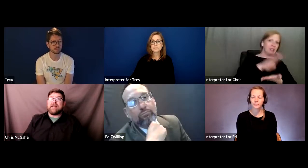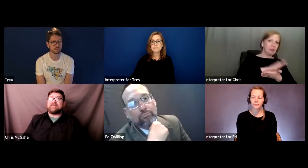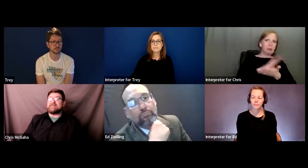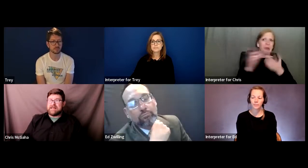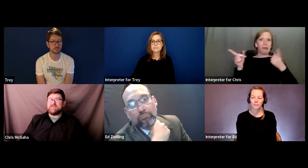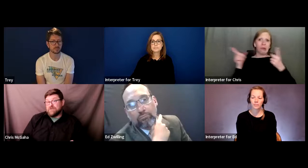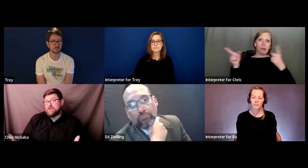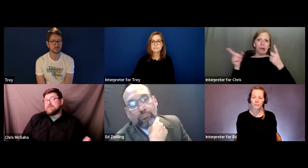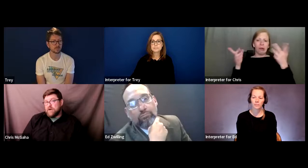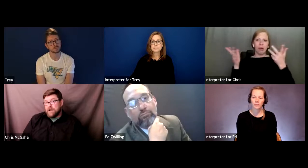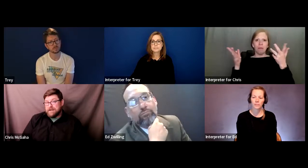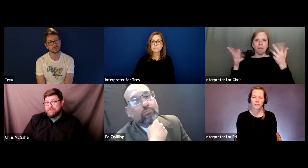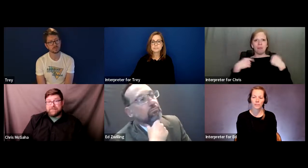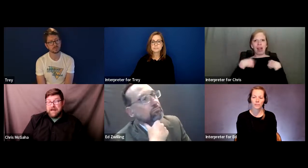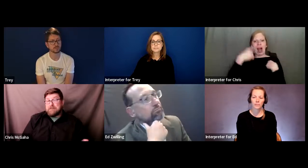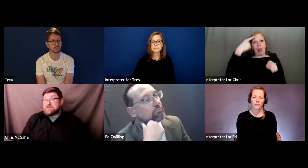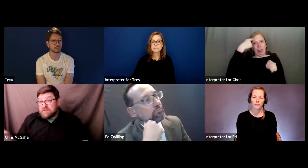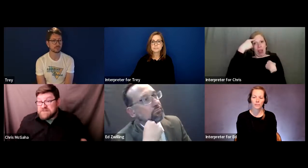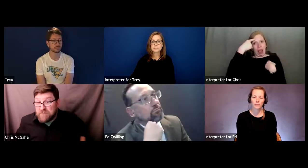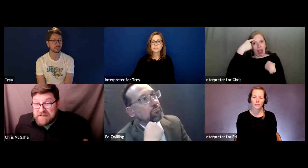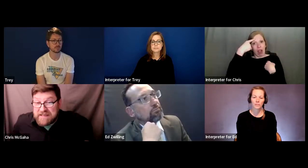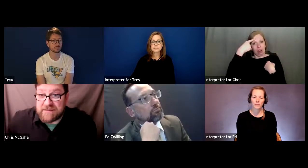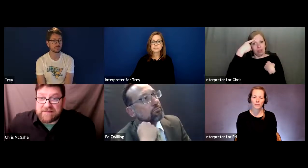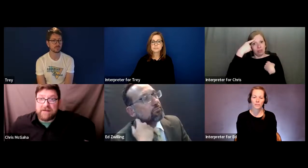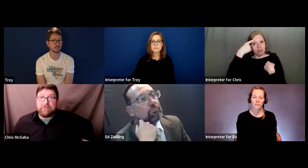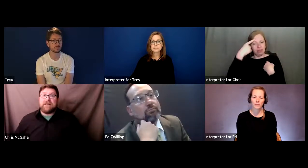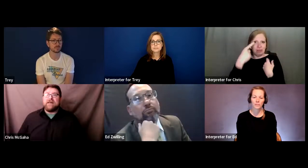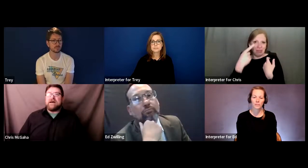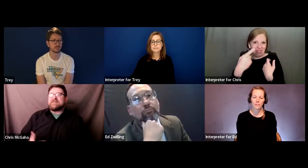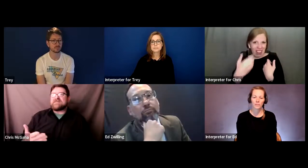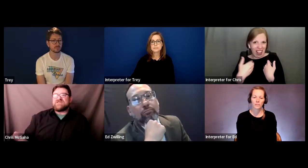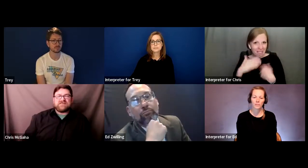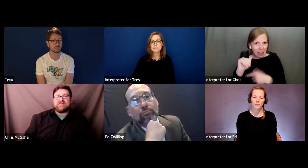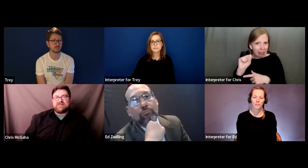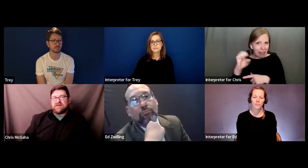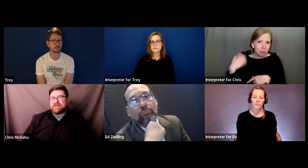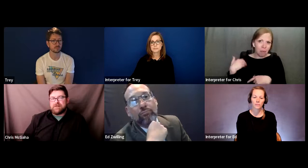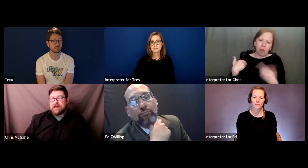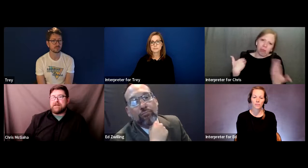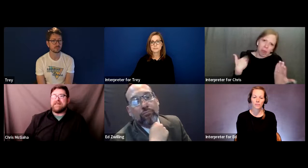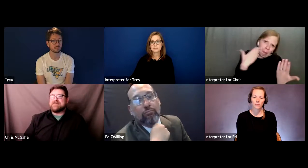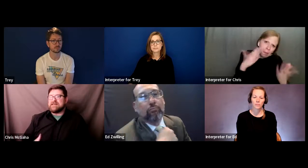And I think that case could be fought. I'm not sure if there's ever been a case like that, but that's just the discussion in the